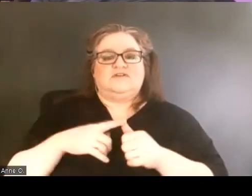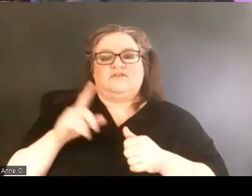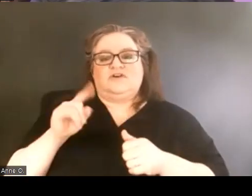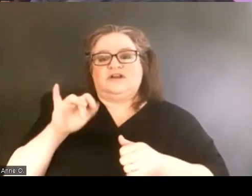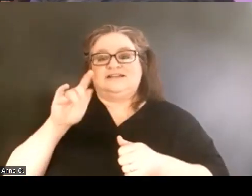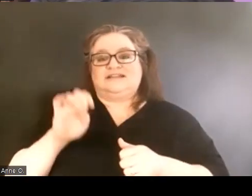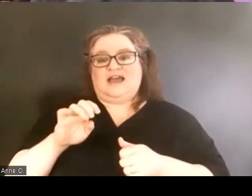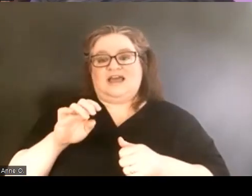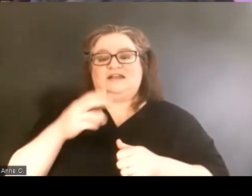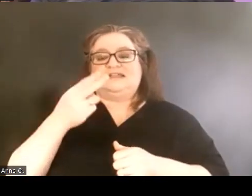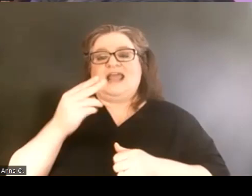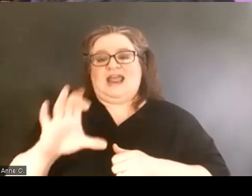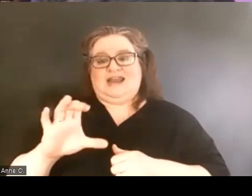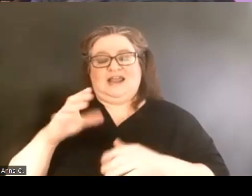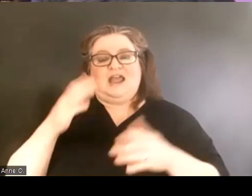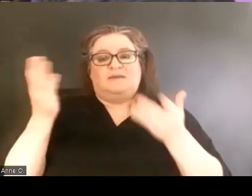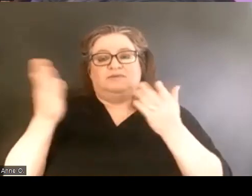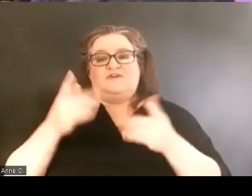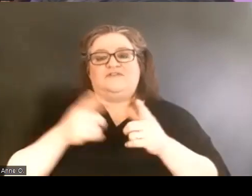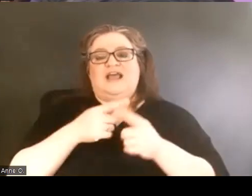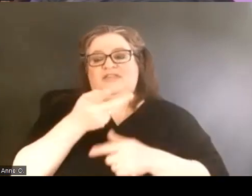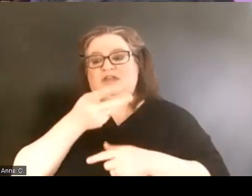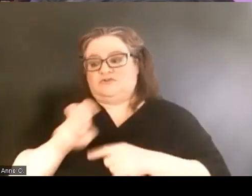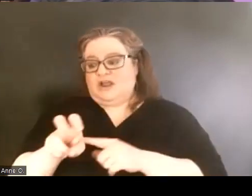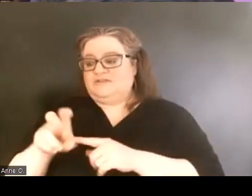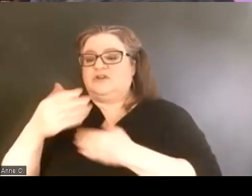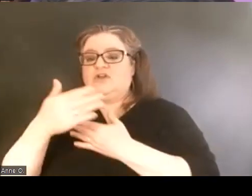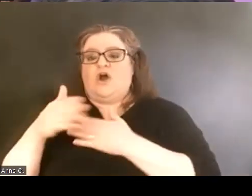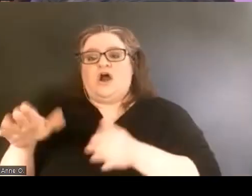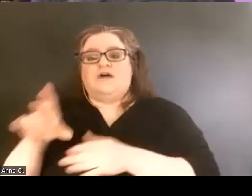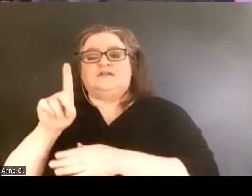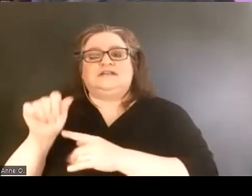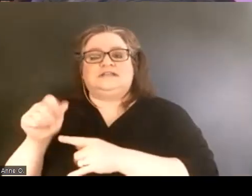and then it transitioned over to the title of Office of Disability Resources